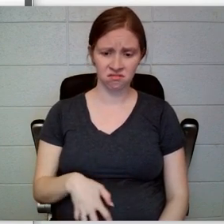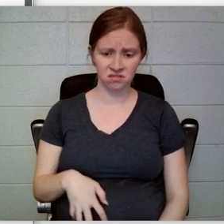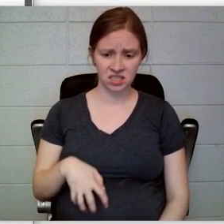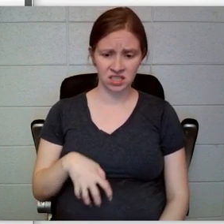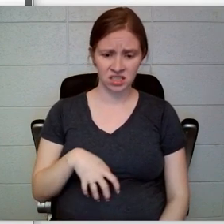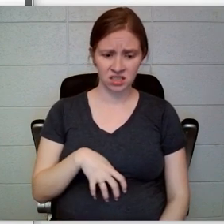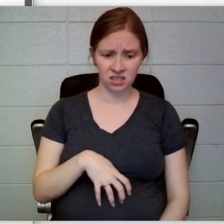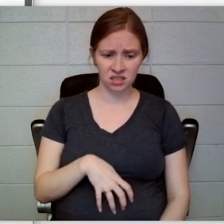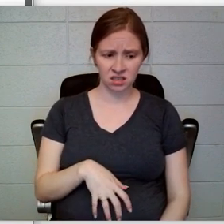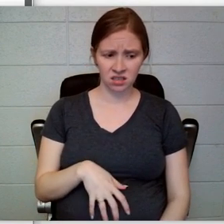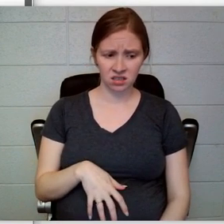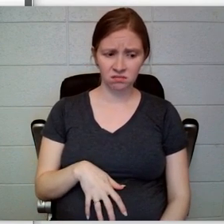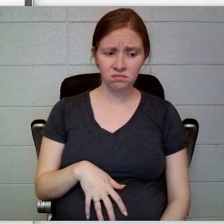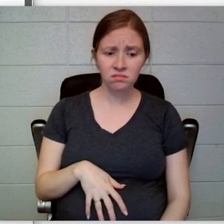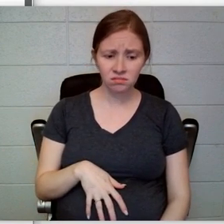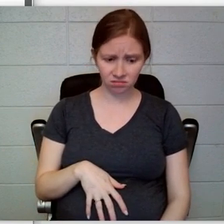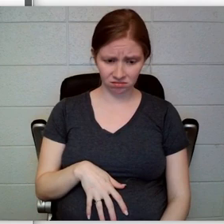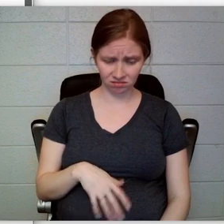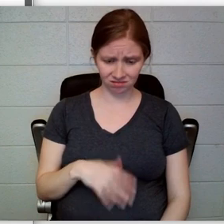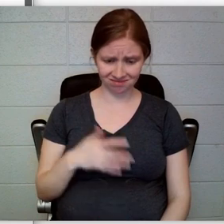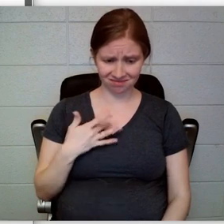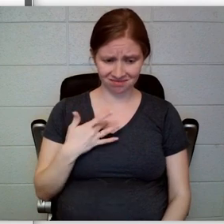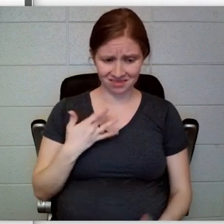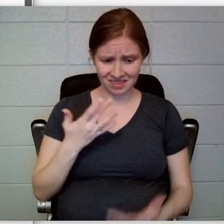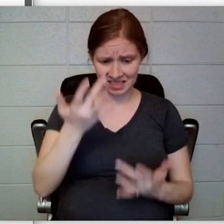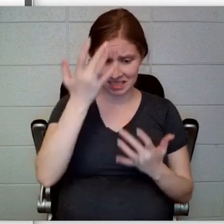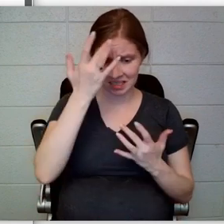just caught the flu. It was bad enough having